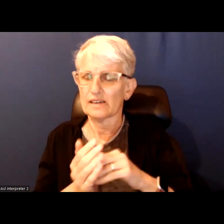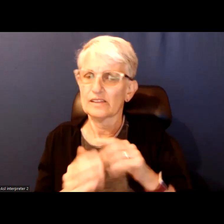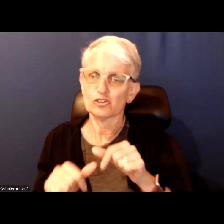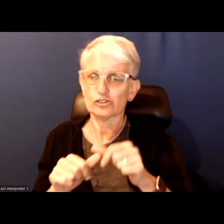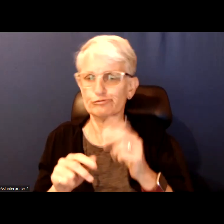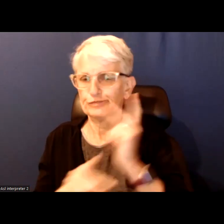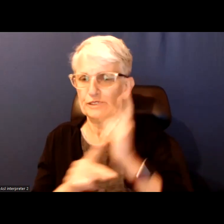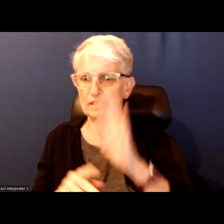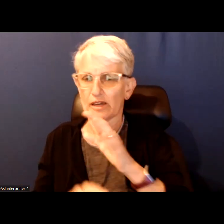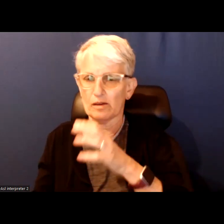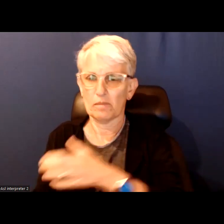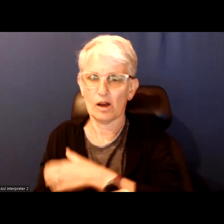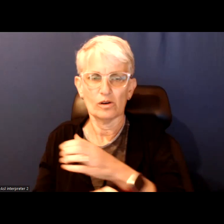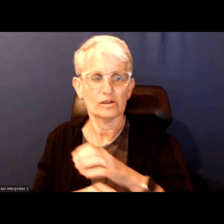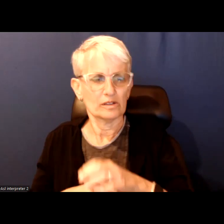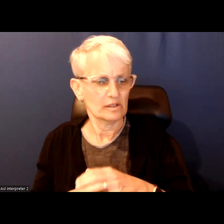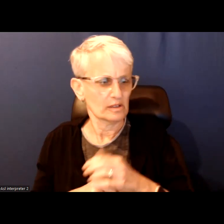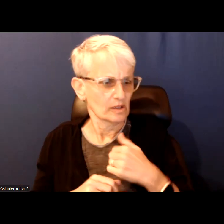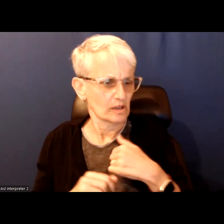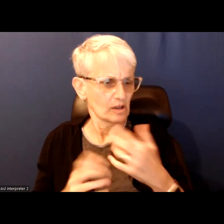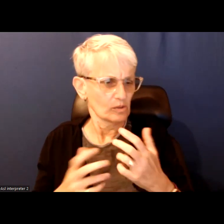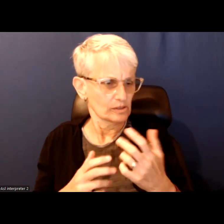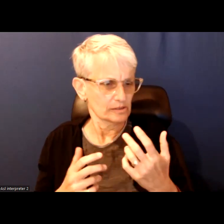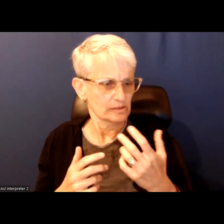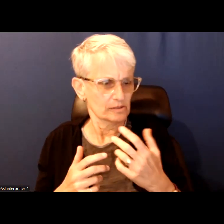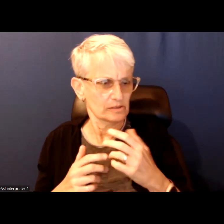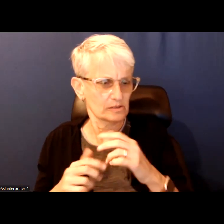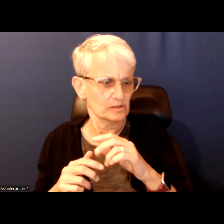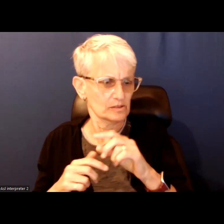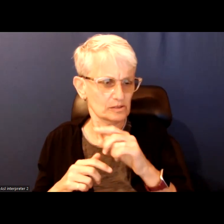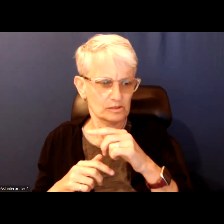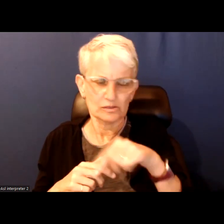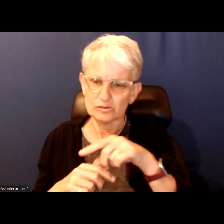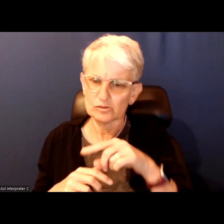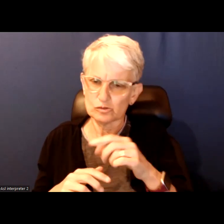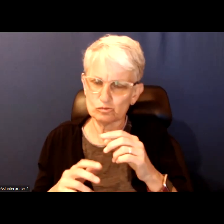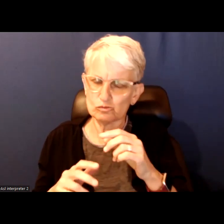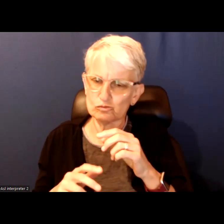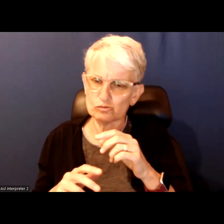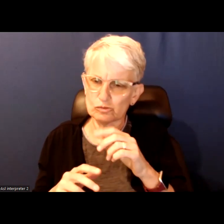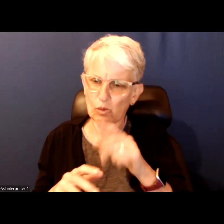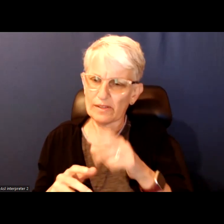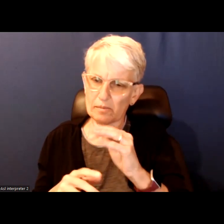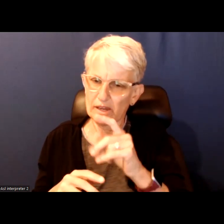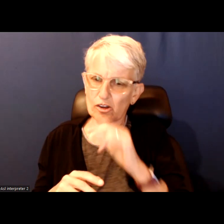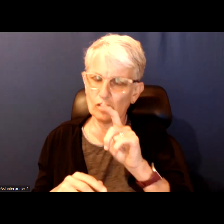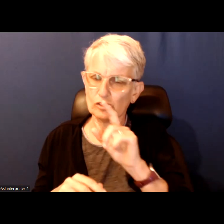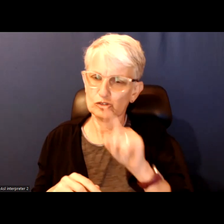I would like to feel like this mayor is not just wanting to do that. Thank you Inori.